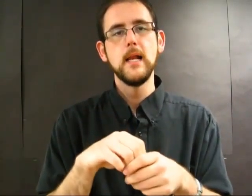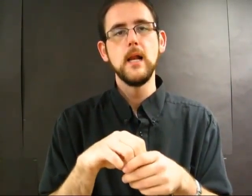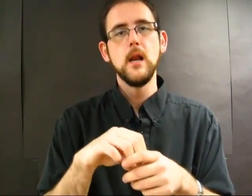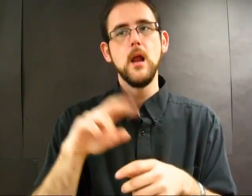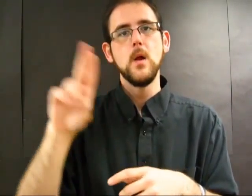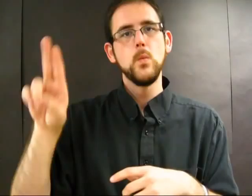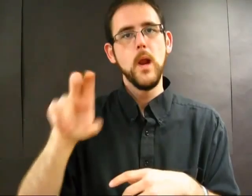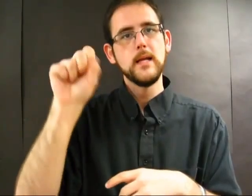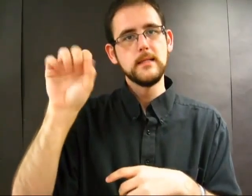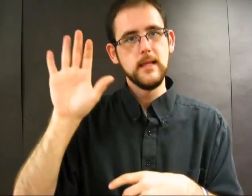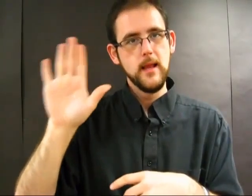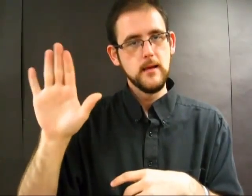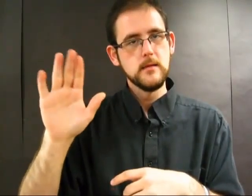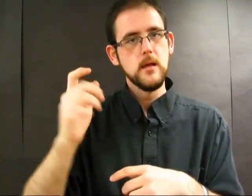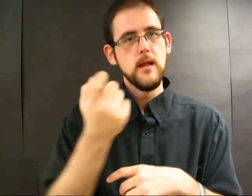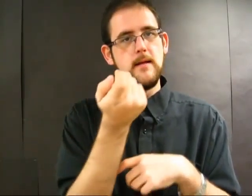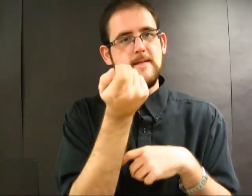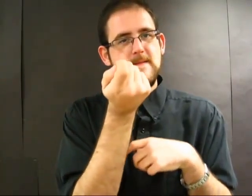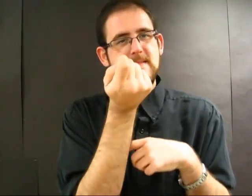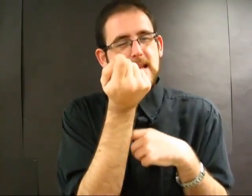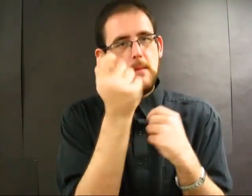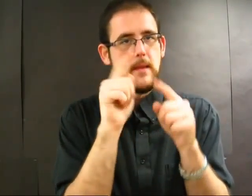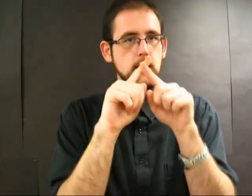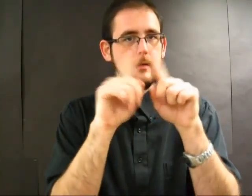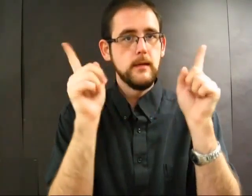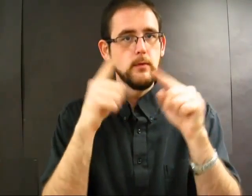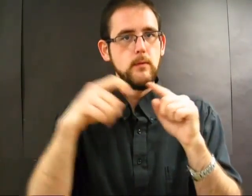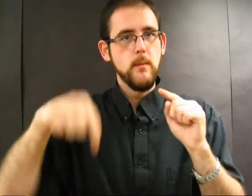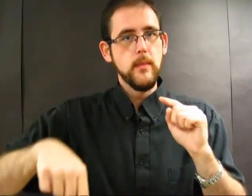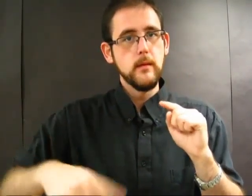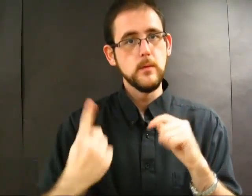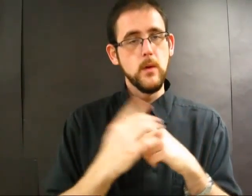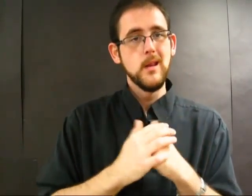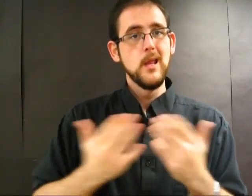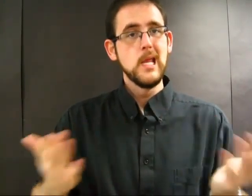a United States that is just a little bit different from this one.